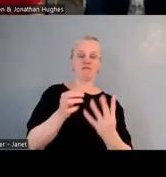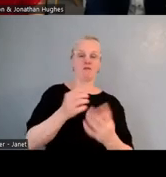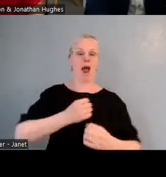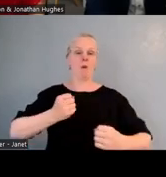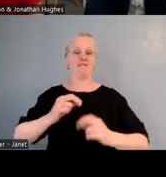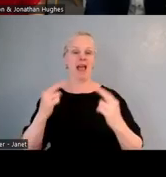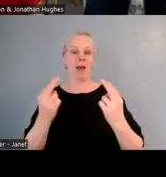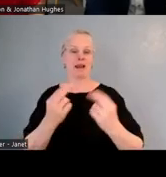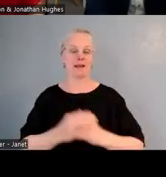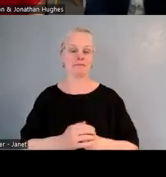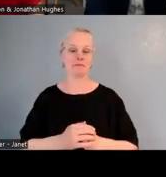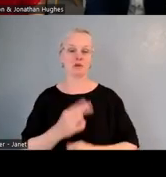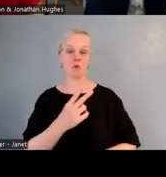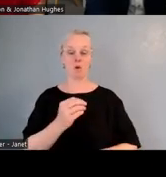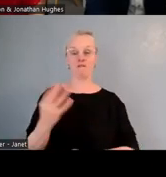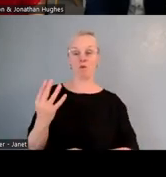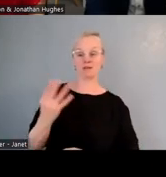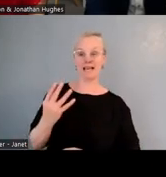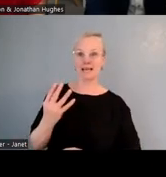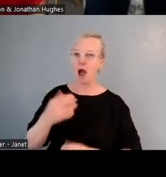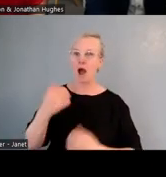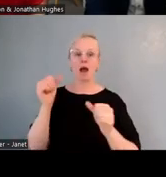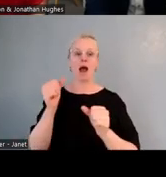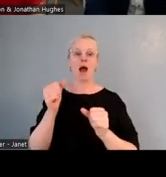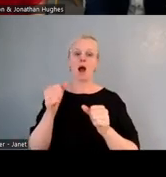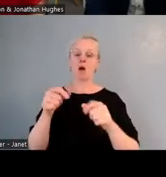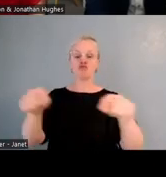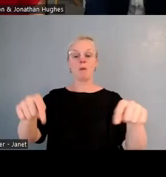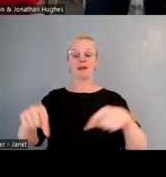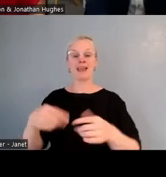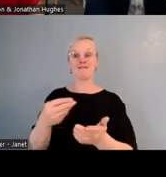to see that that property funding basically was an inequity,